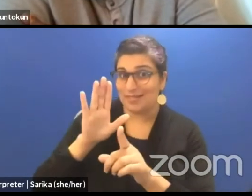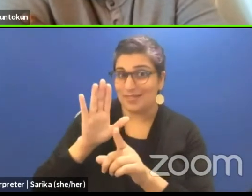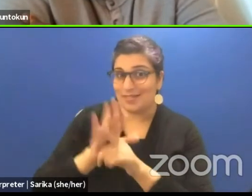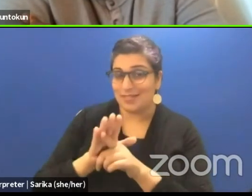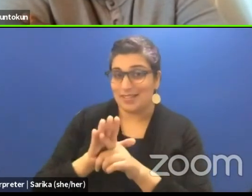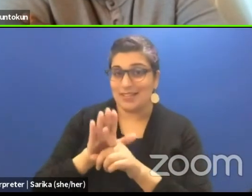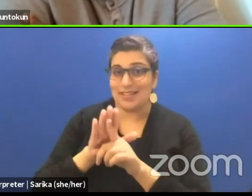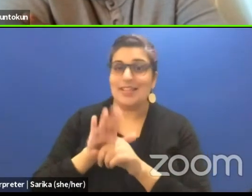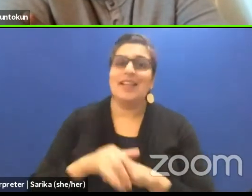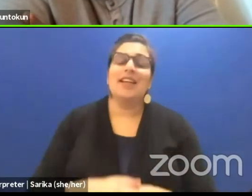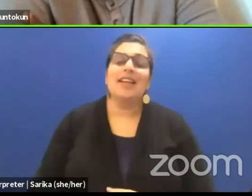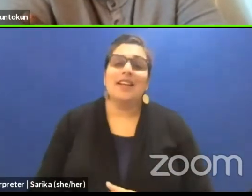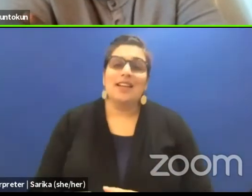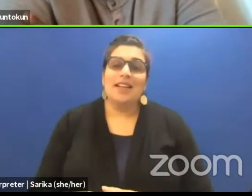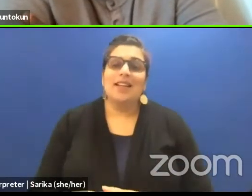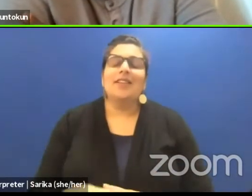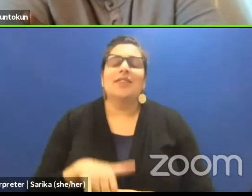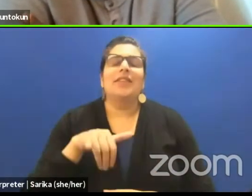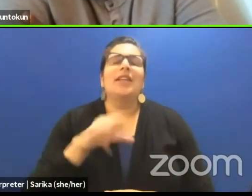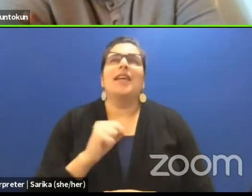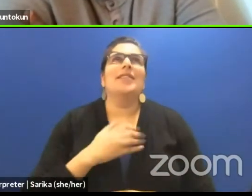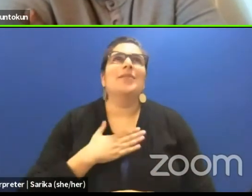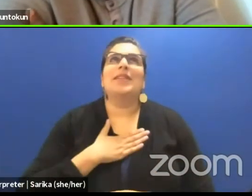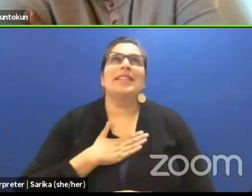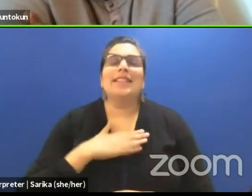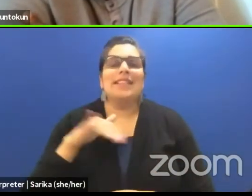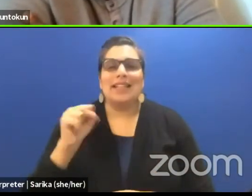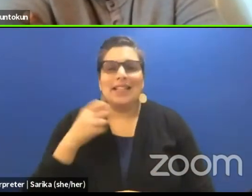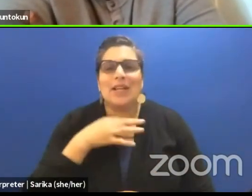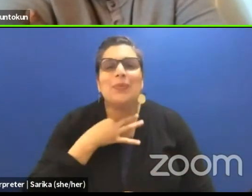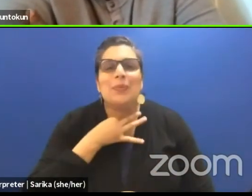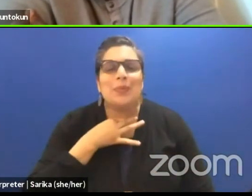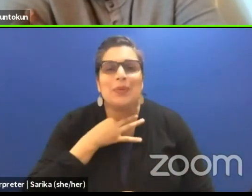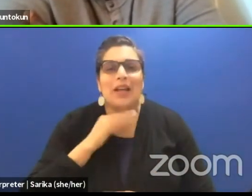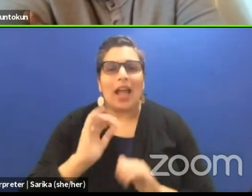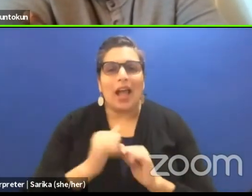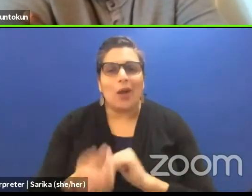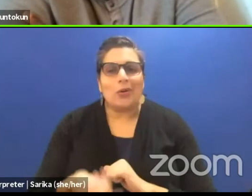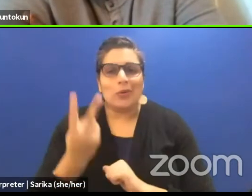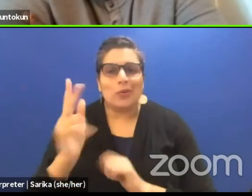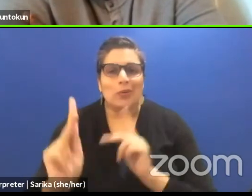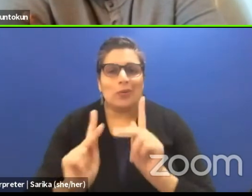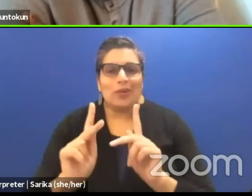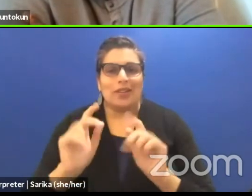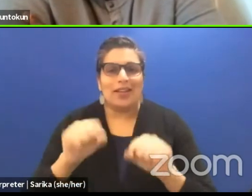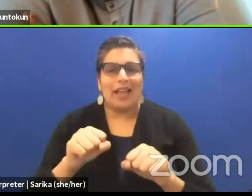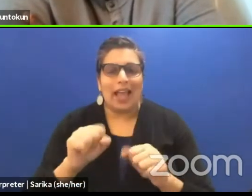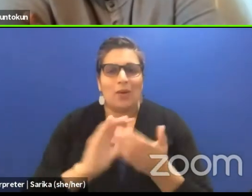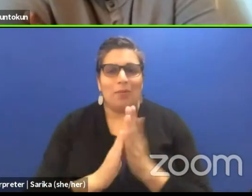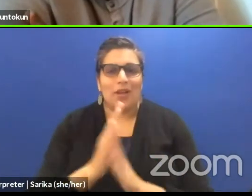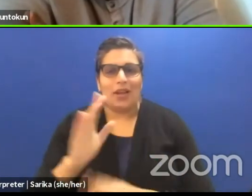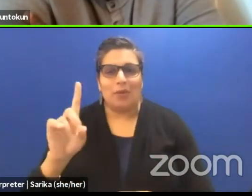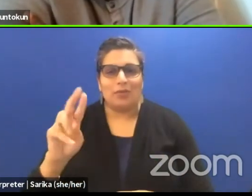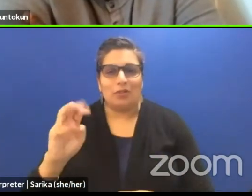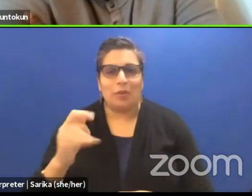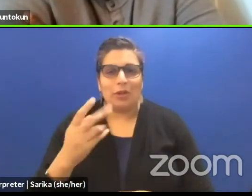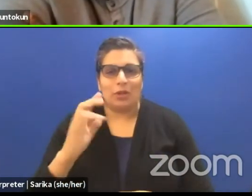Yes please, yes please. I'm curious as to how two people can be dramaturgs on one project.